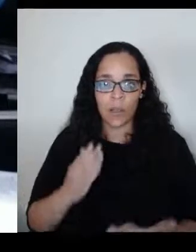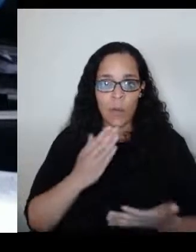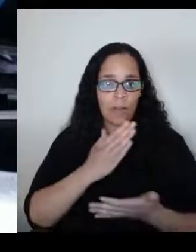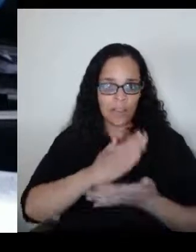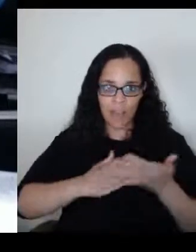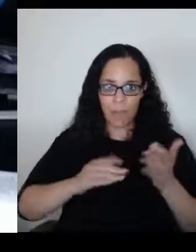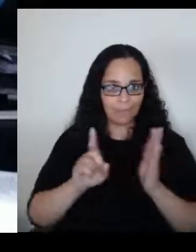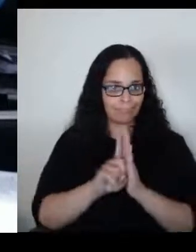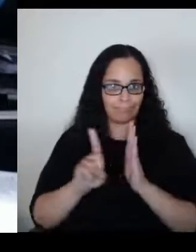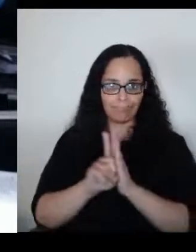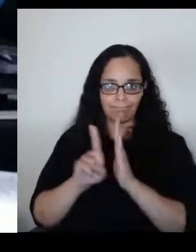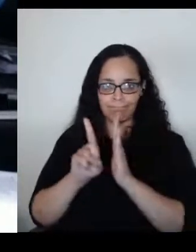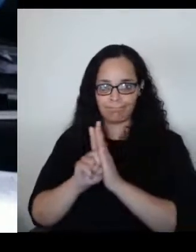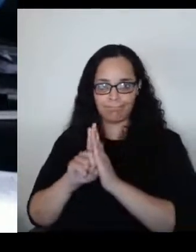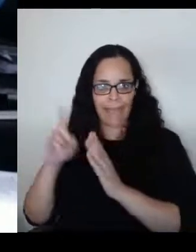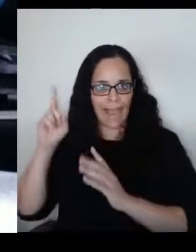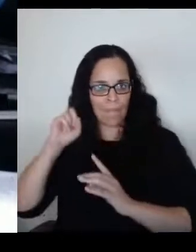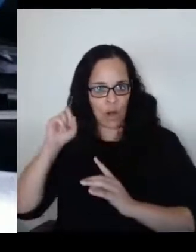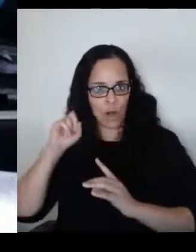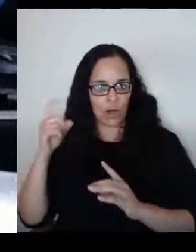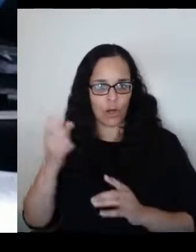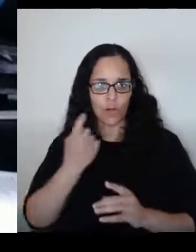are really quite hopeful.